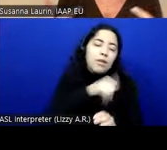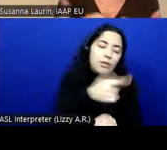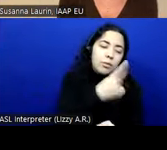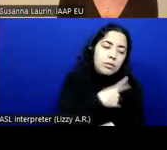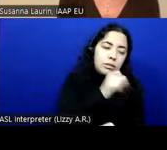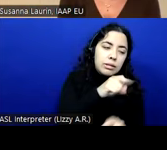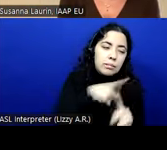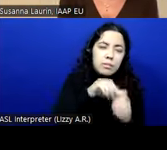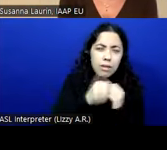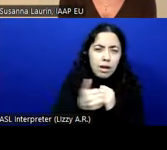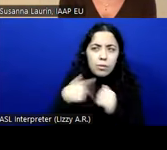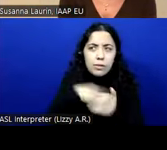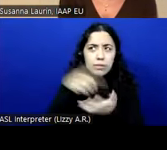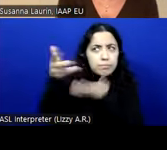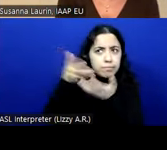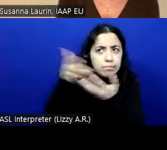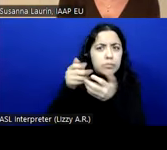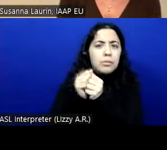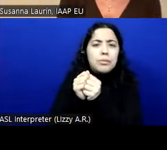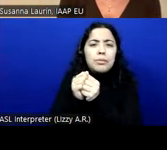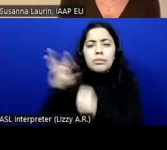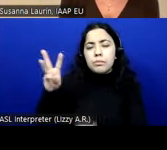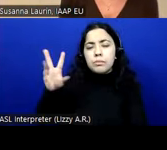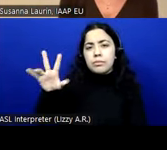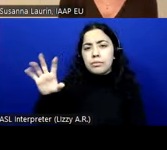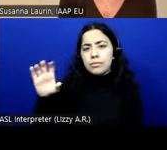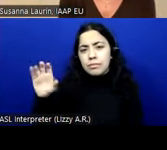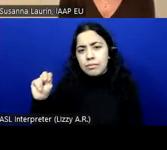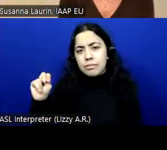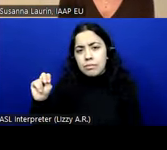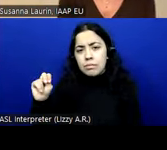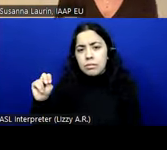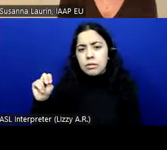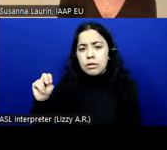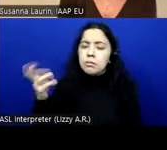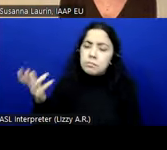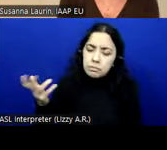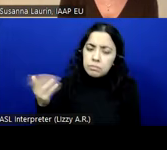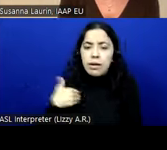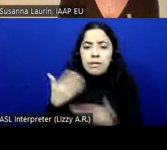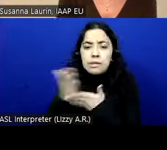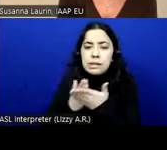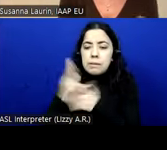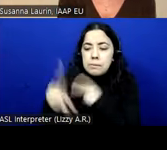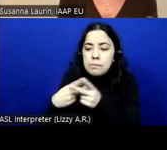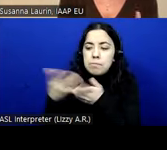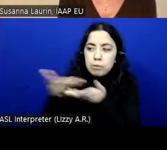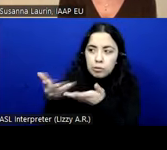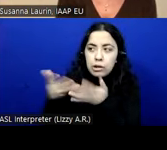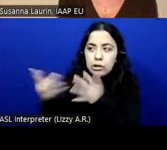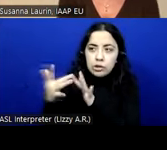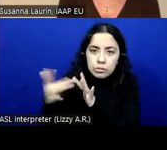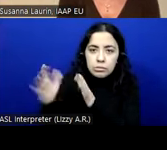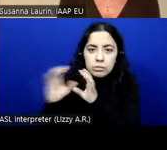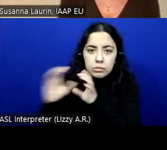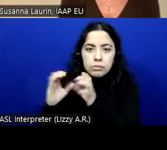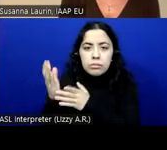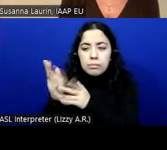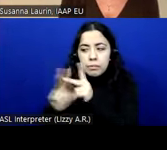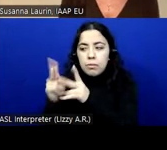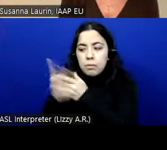we interact with (?) there is an interaction and people in both groups and so on. We try,